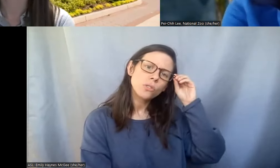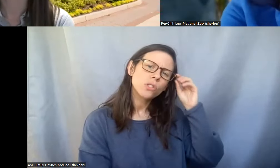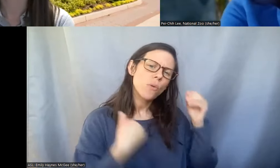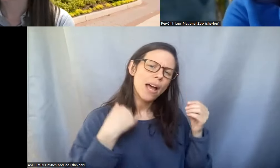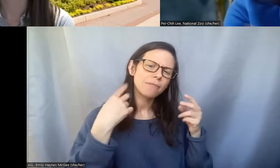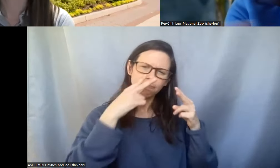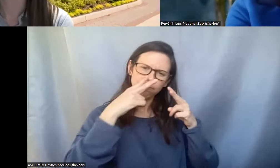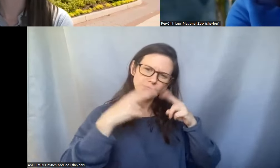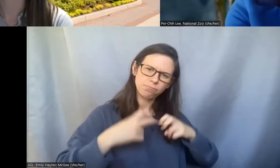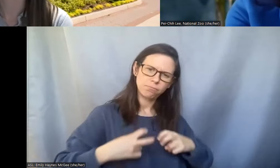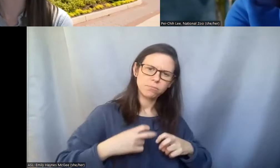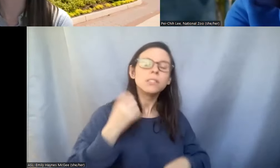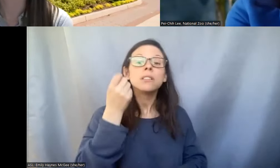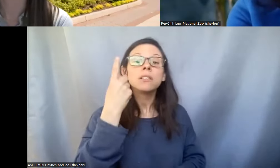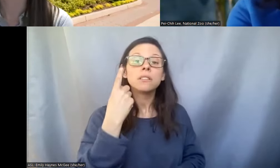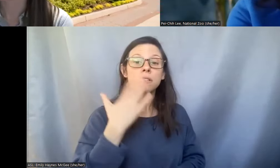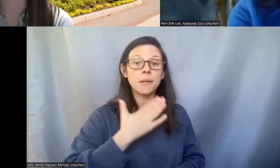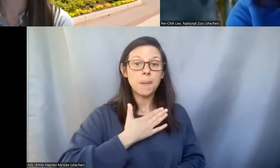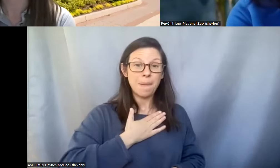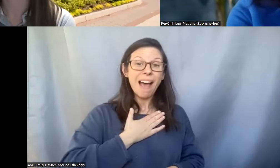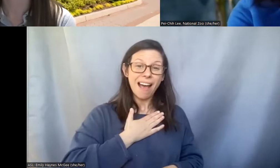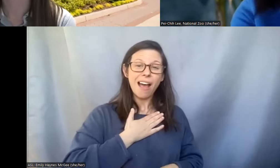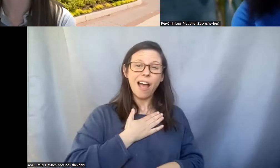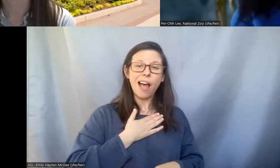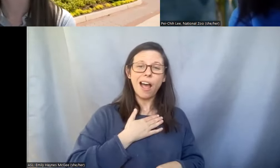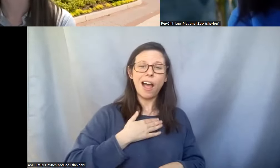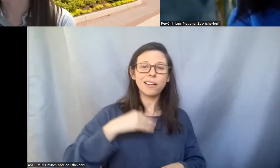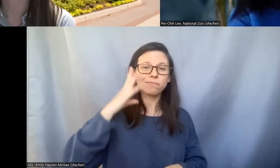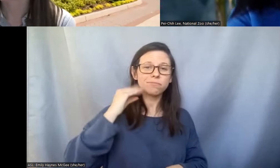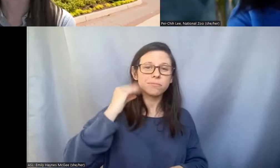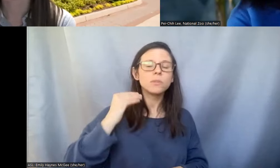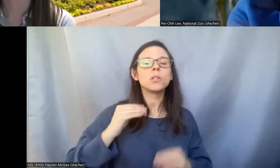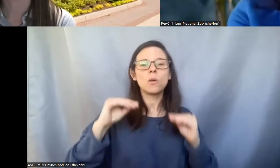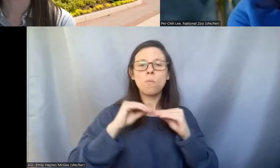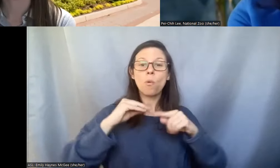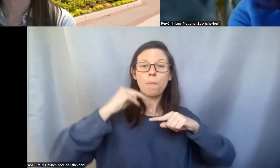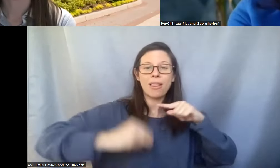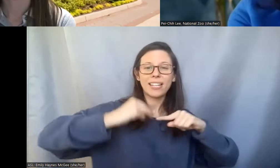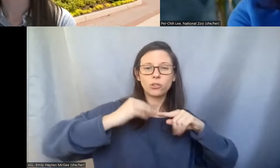my background is more um molecular biology and biochemistry and you know I'm working with